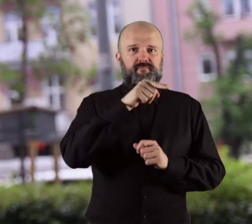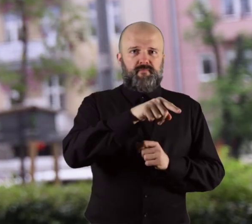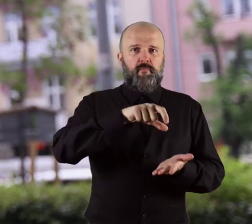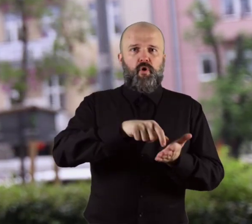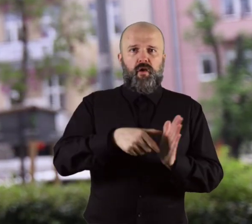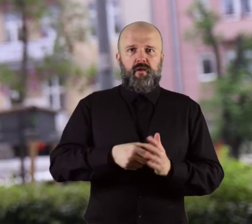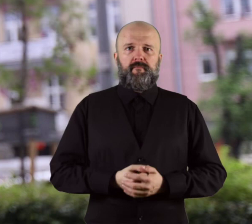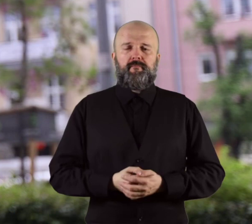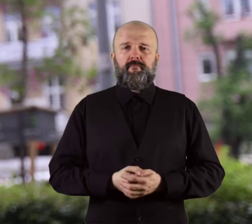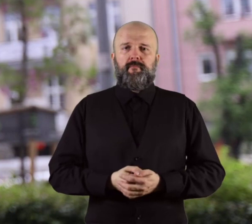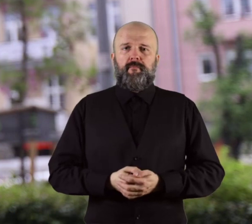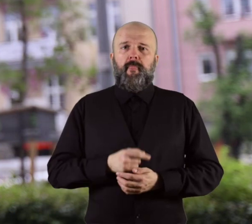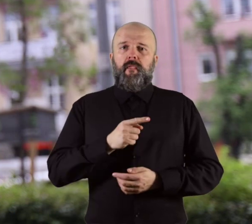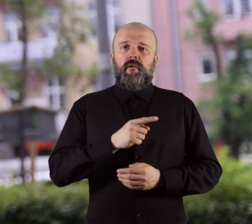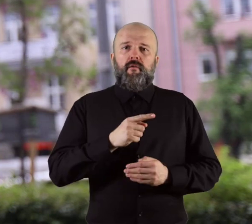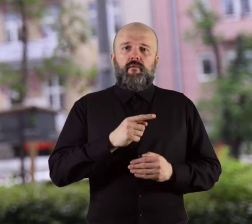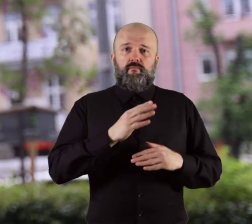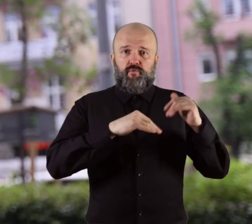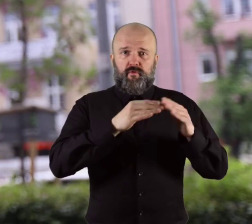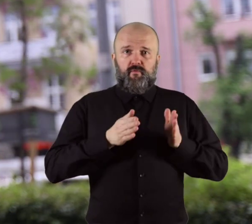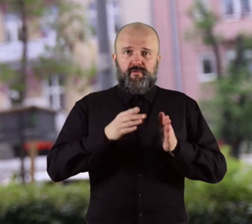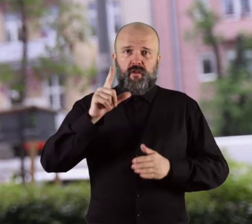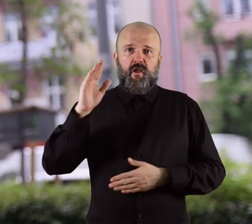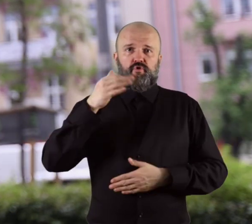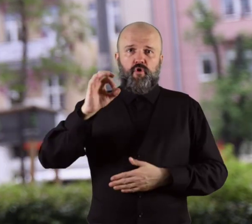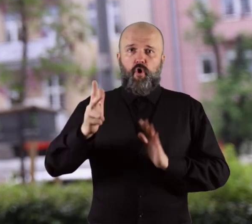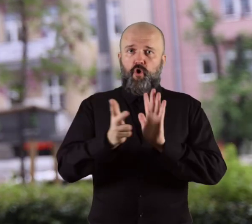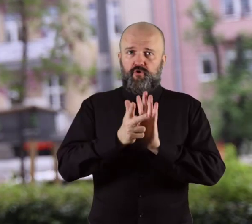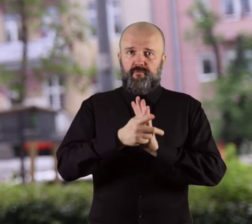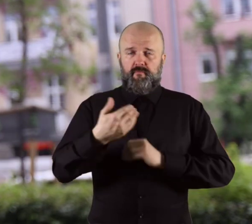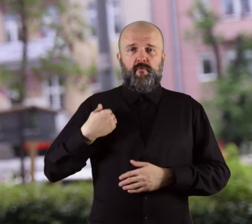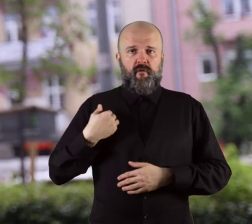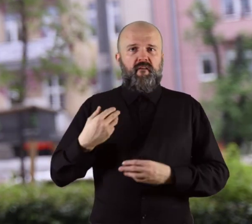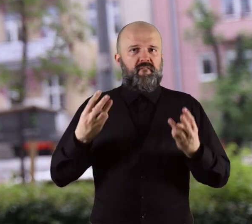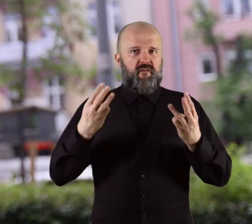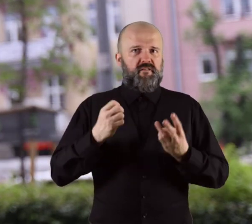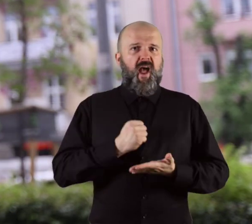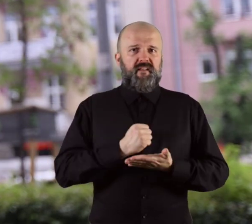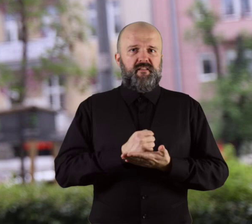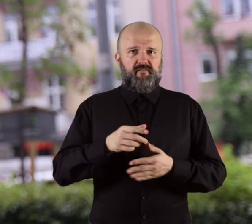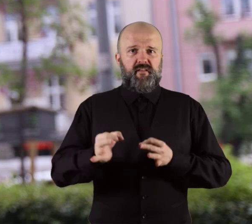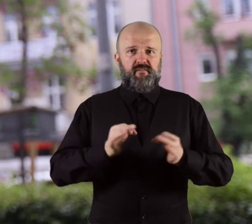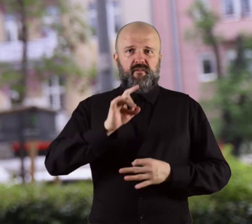The building at 18 Leszno Street was an important address in the history of the Warsaw ghetto.